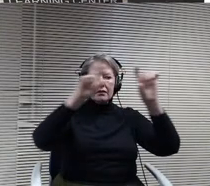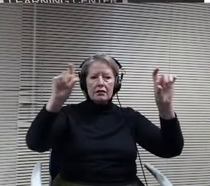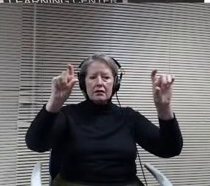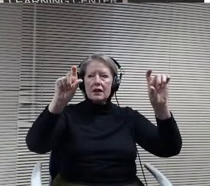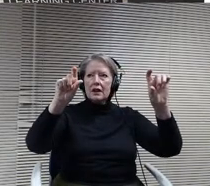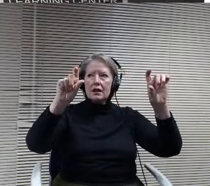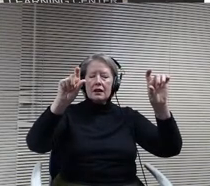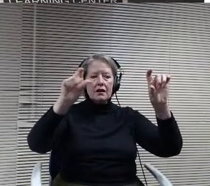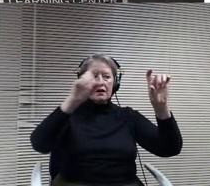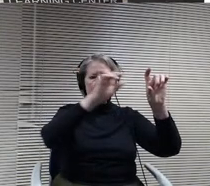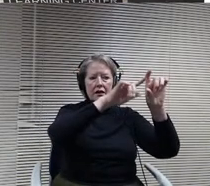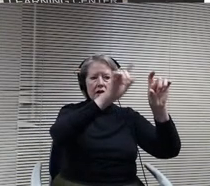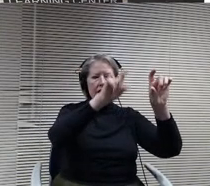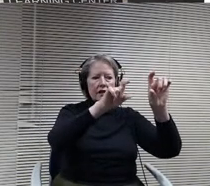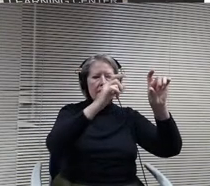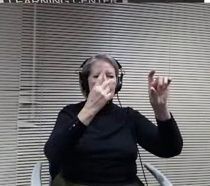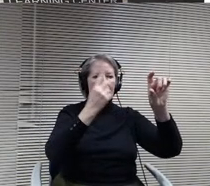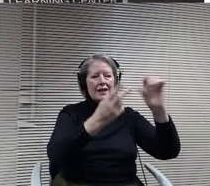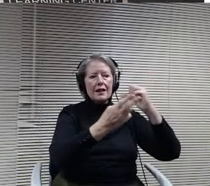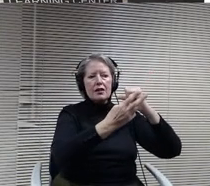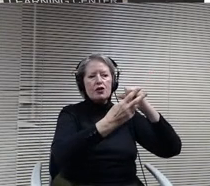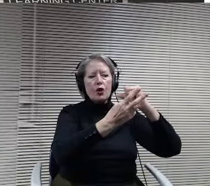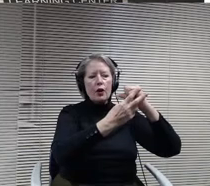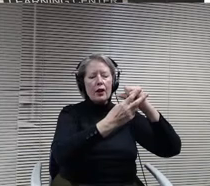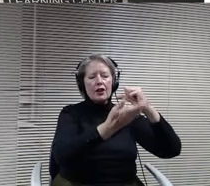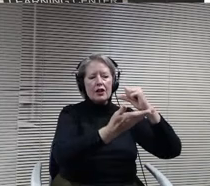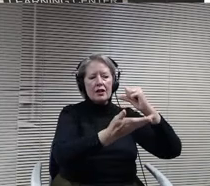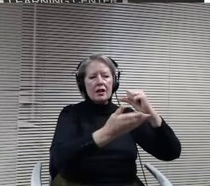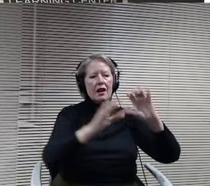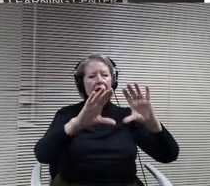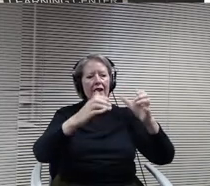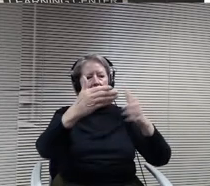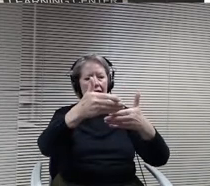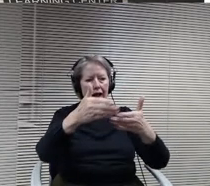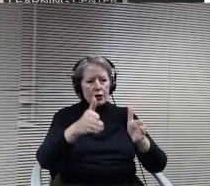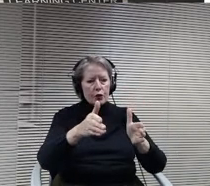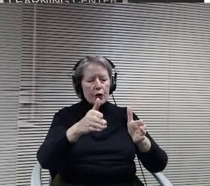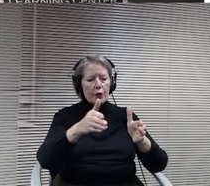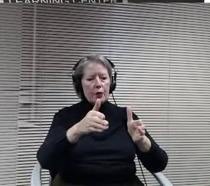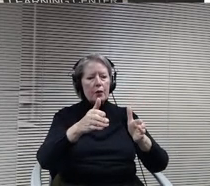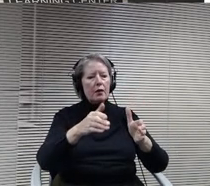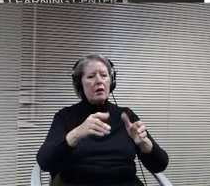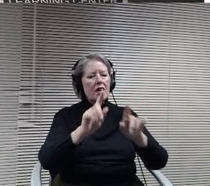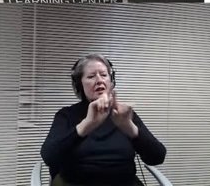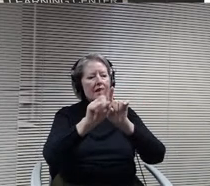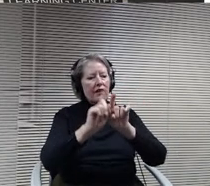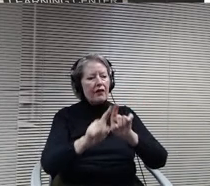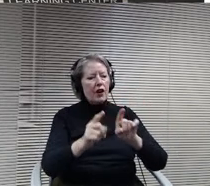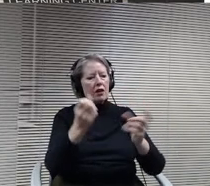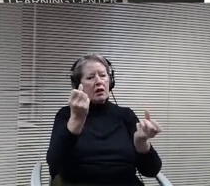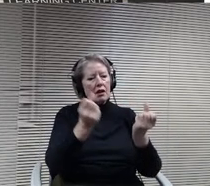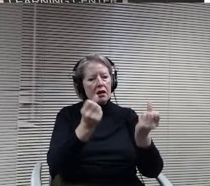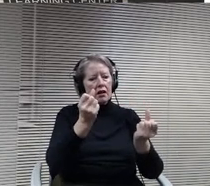over you see all the storage materials, the classroom space, all the different auto equipment that's needed and this is